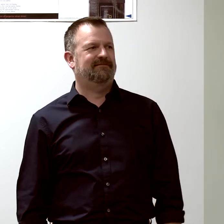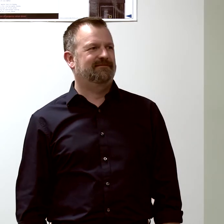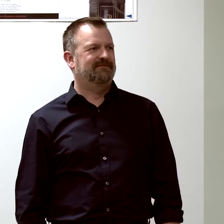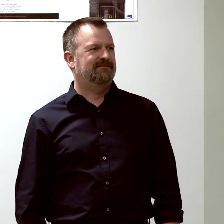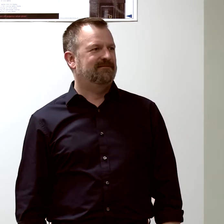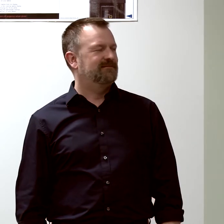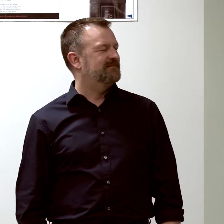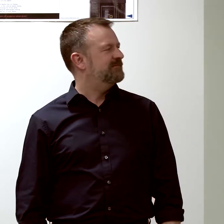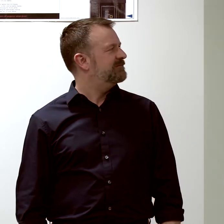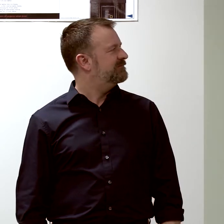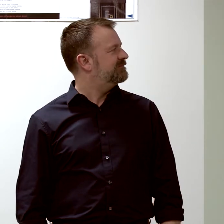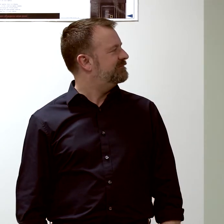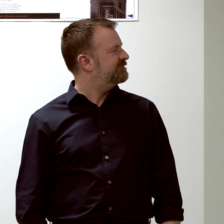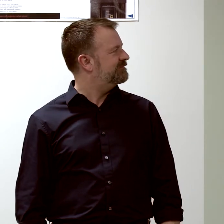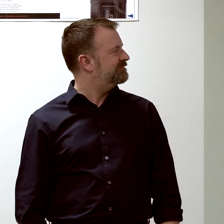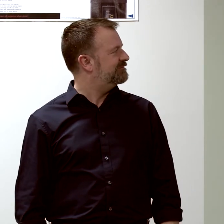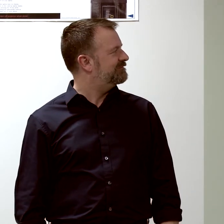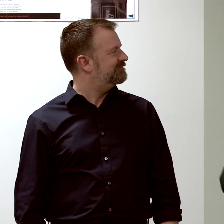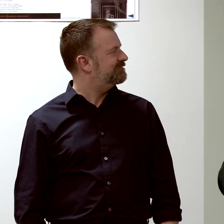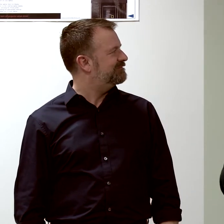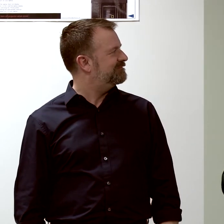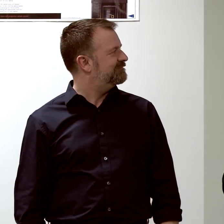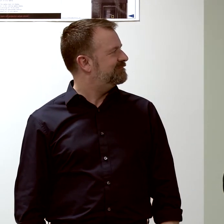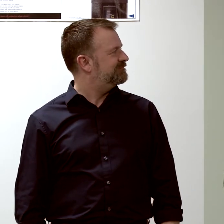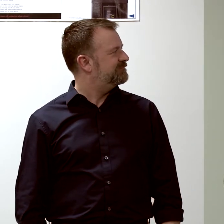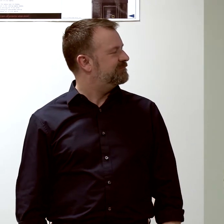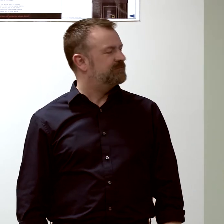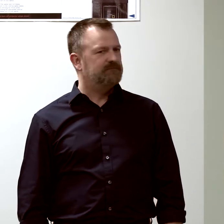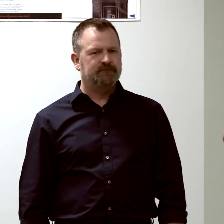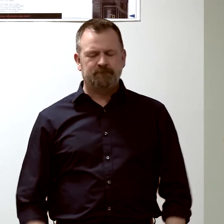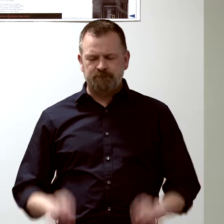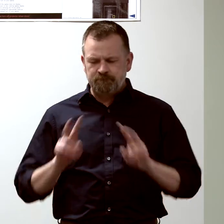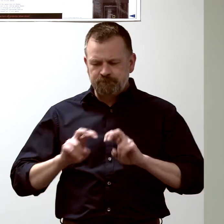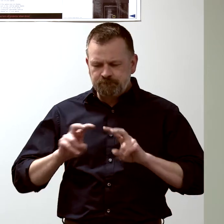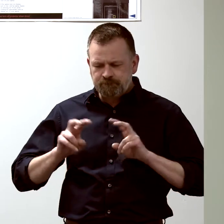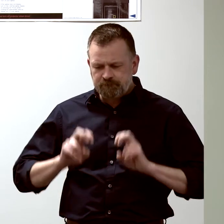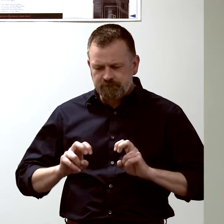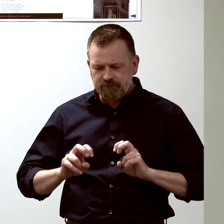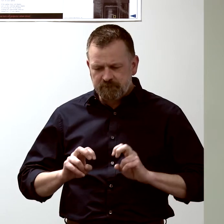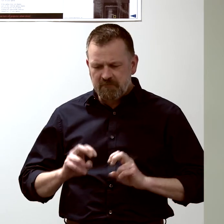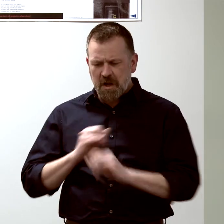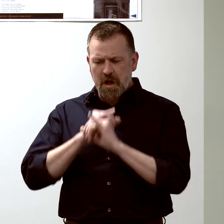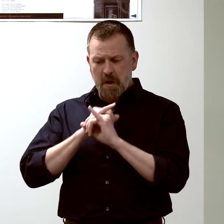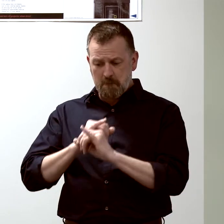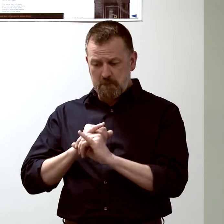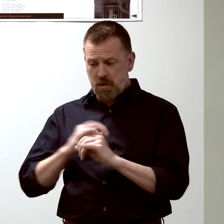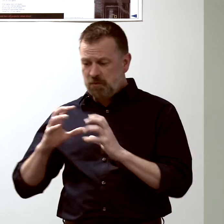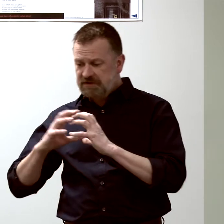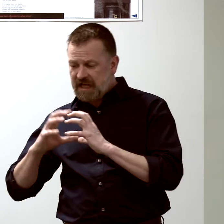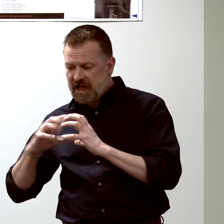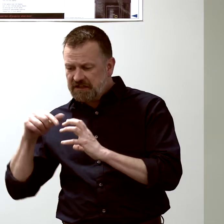and we study how the immune cells react to the vaccine.